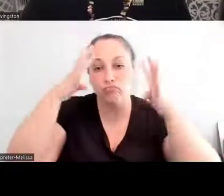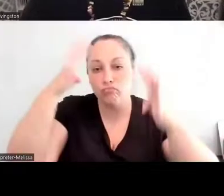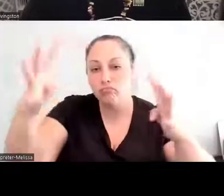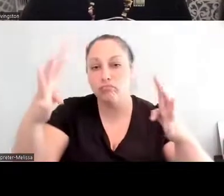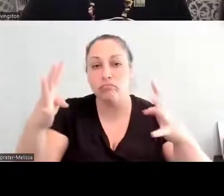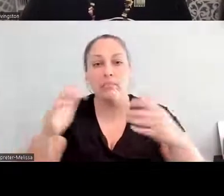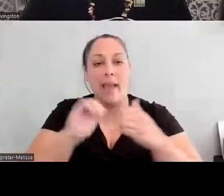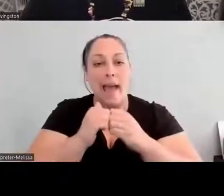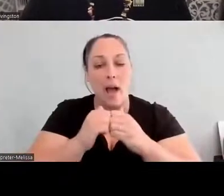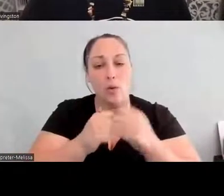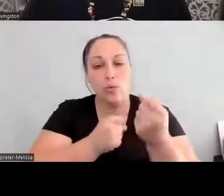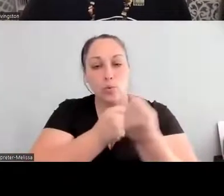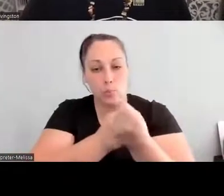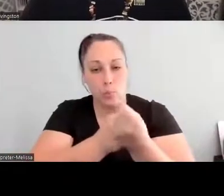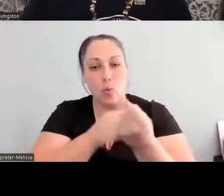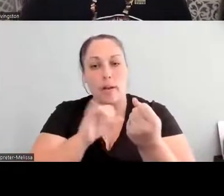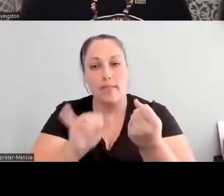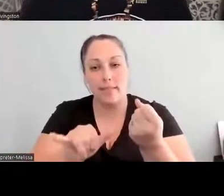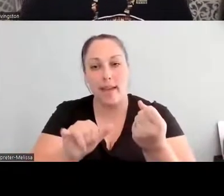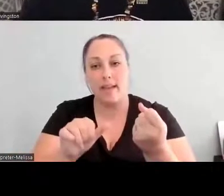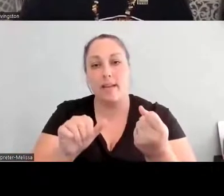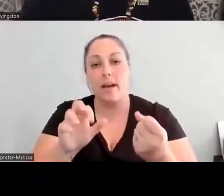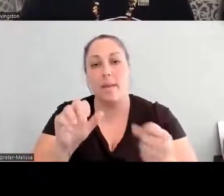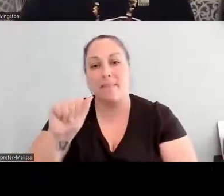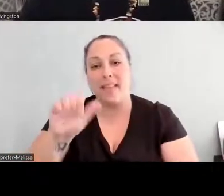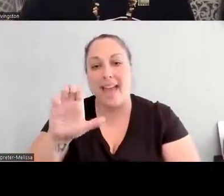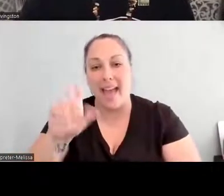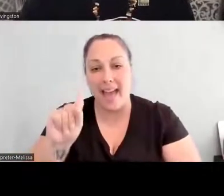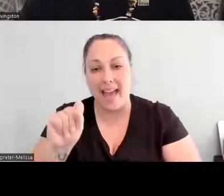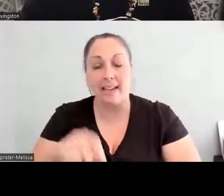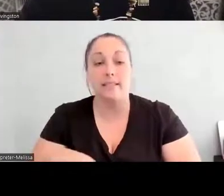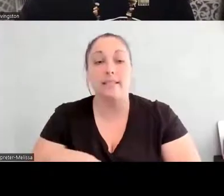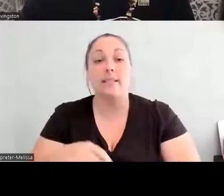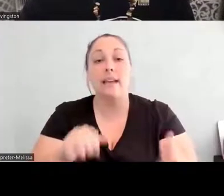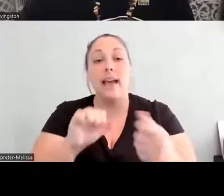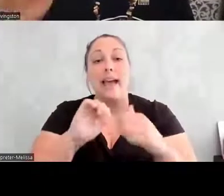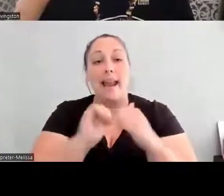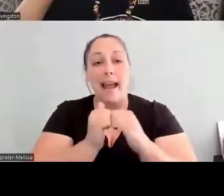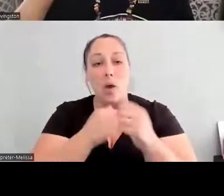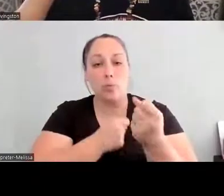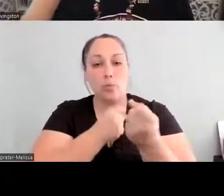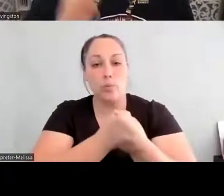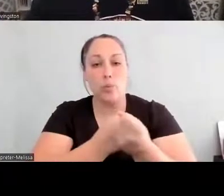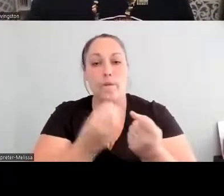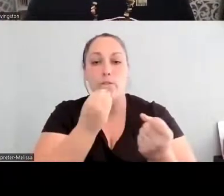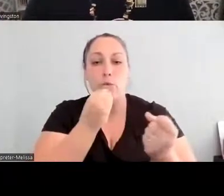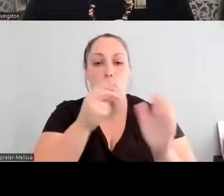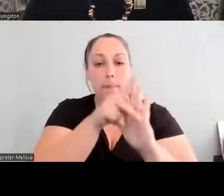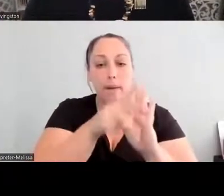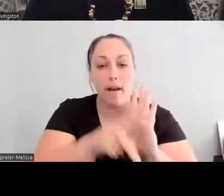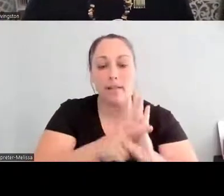How do we support food policies, and how do we support food laws that are important, you know, for our communities.